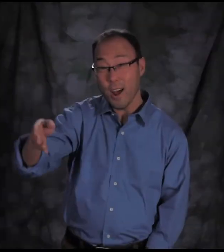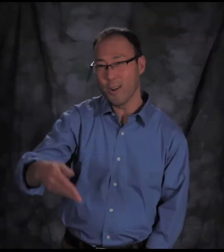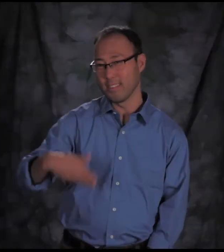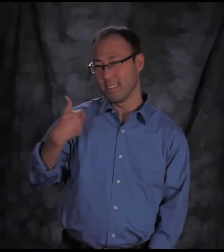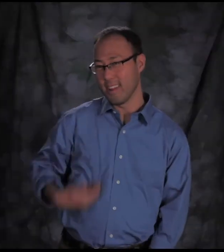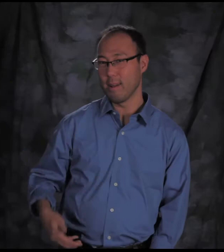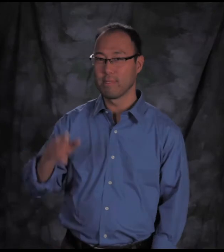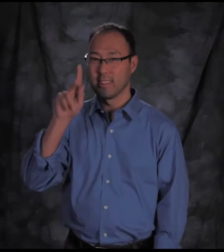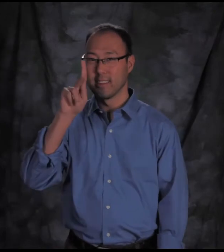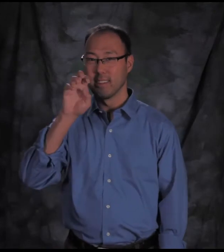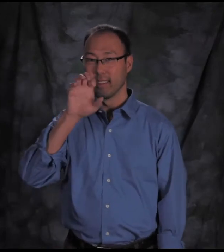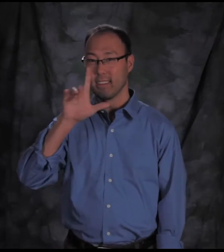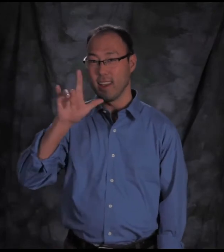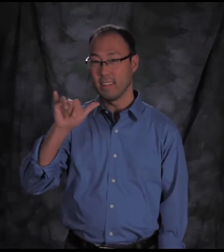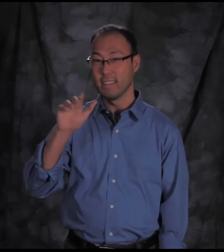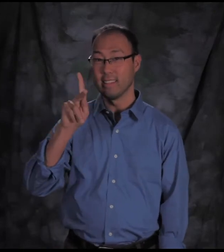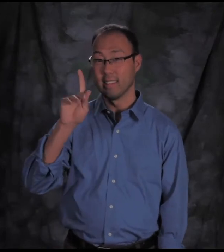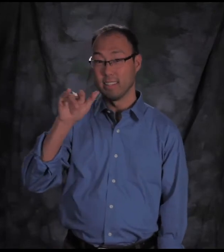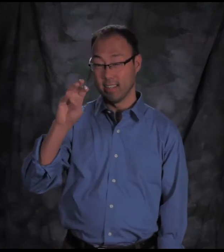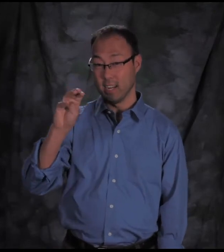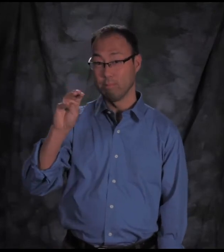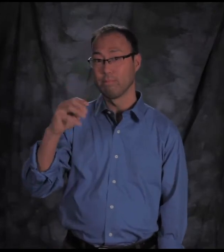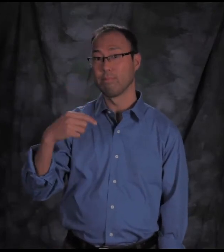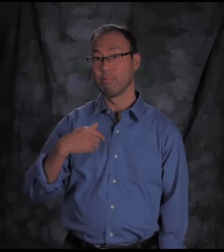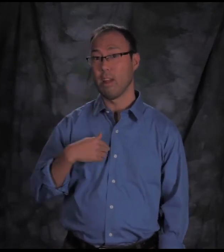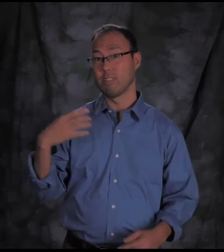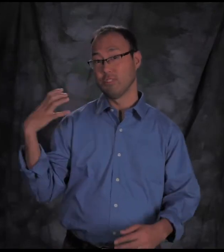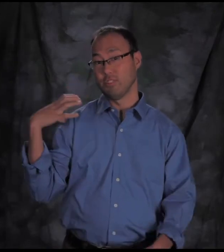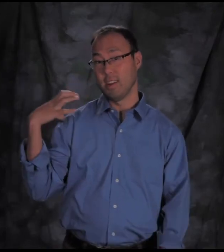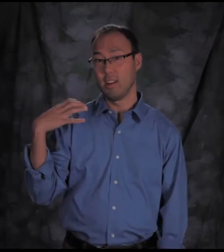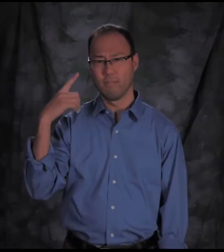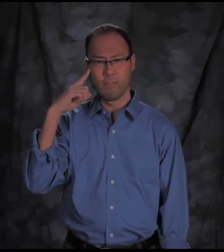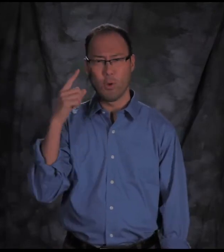Hello, my name is Kelly Kim and I’m the chair person for the